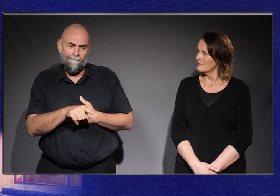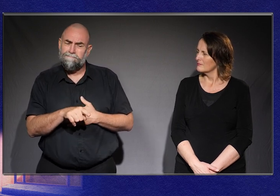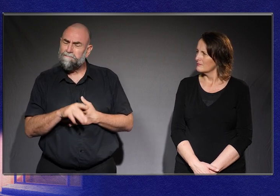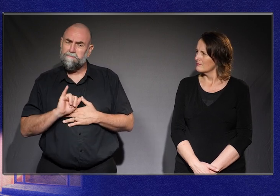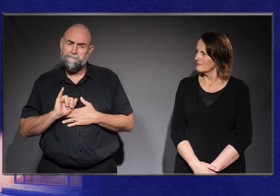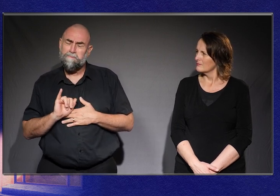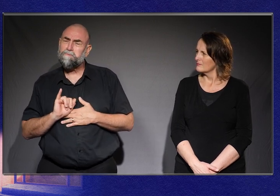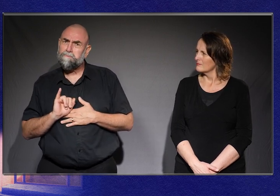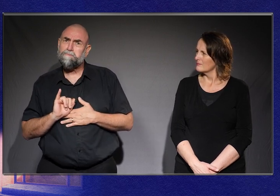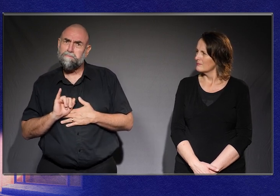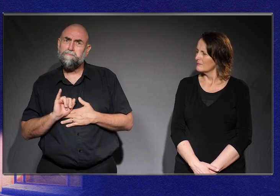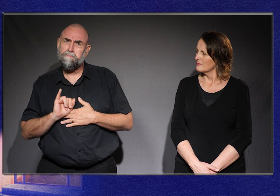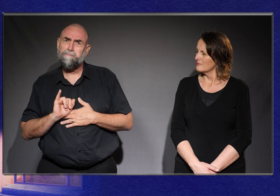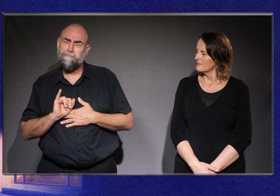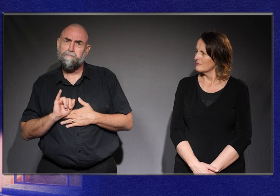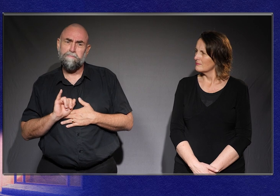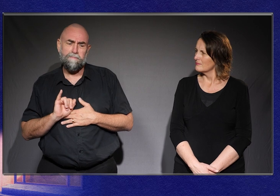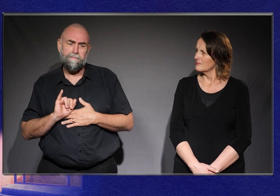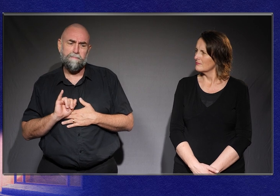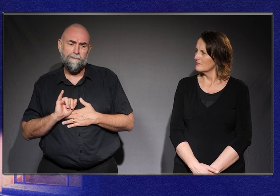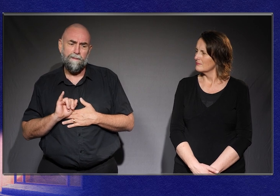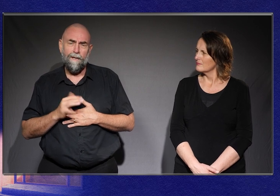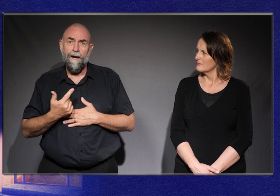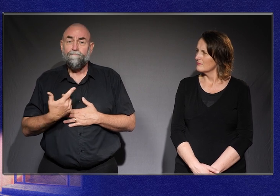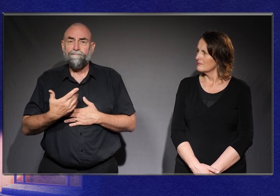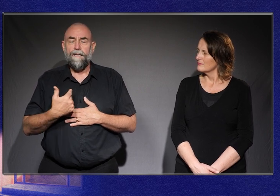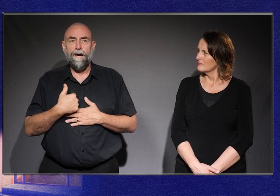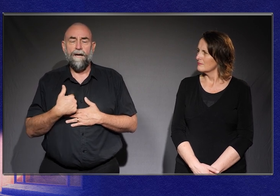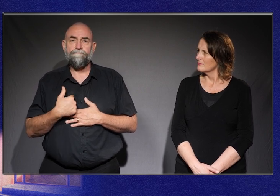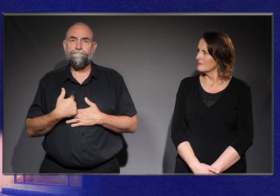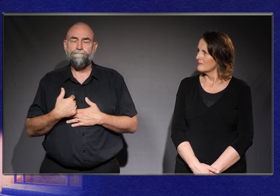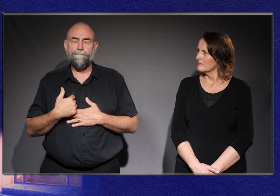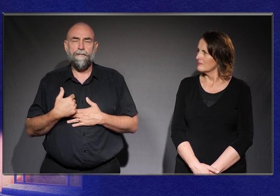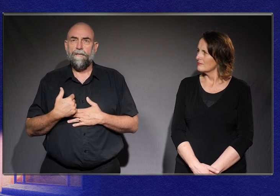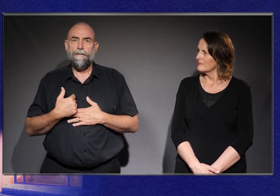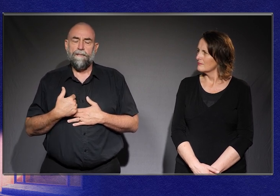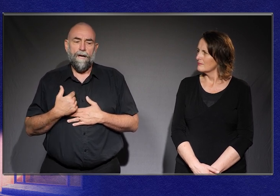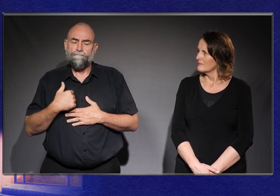must be so hard? I just couldn’t live like that.